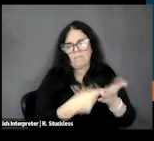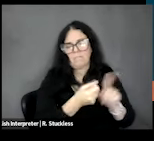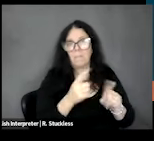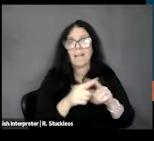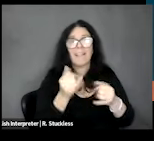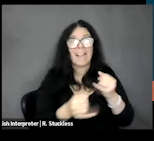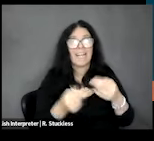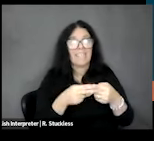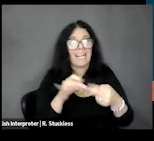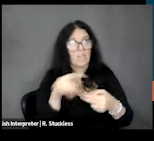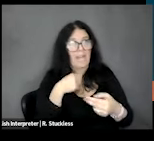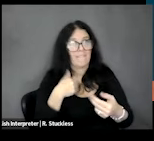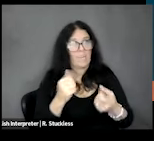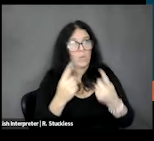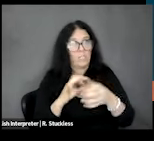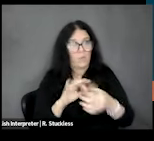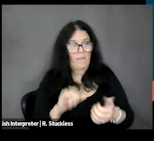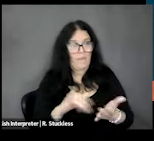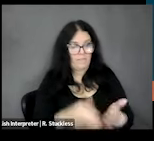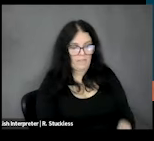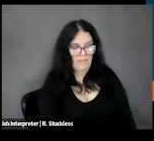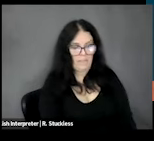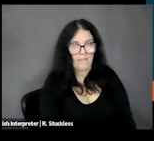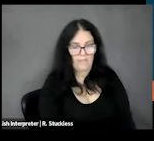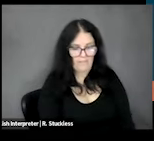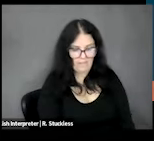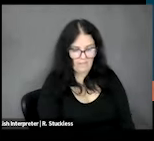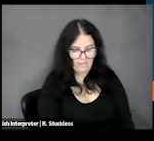slide, if you have any questions about the study or want to learn more, if you go one more